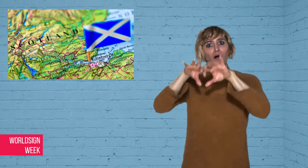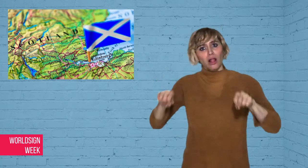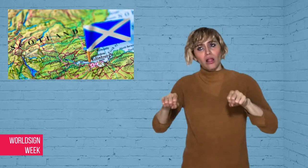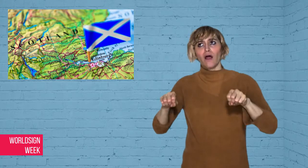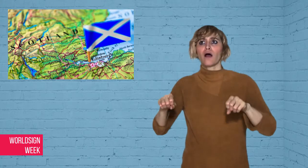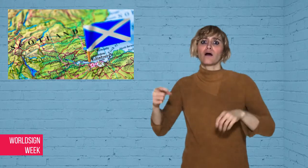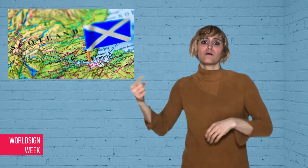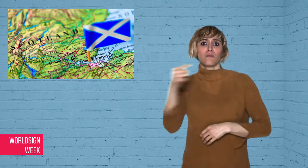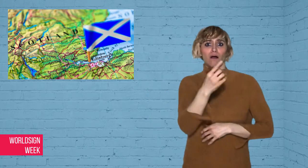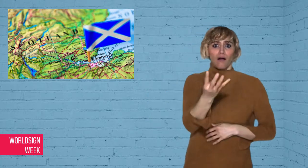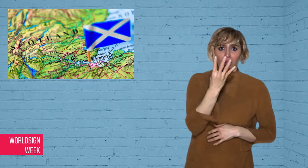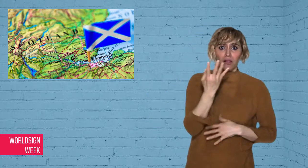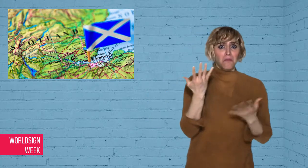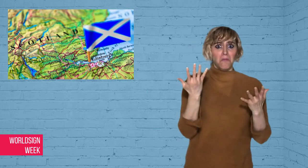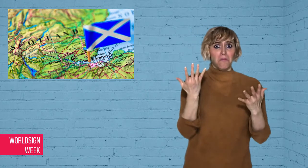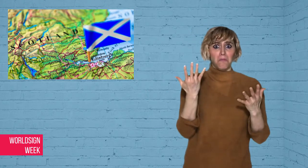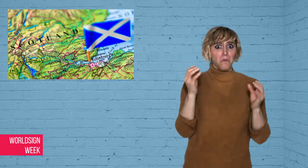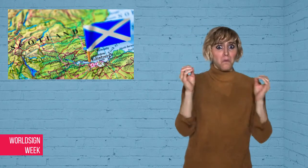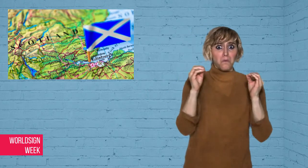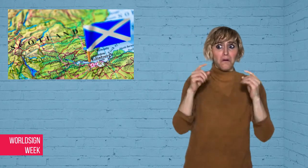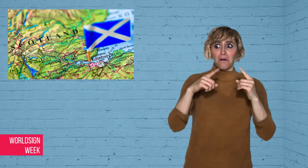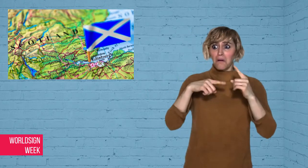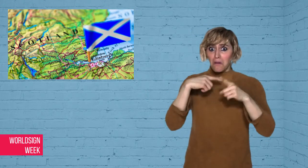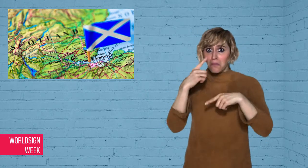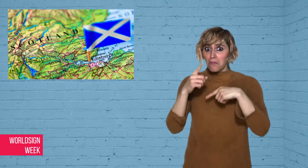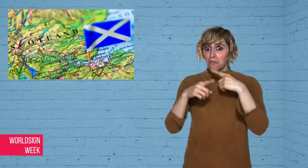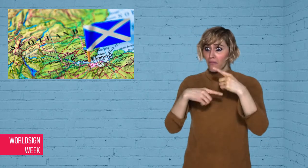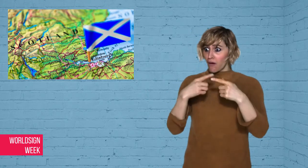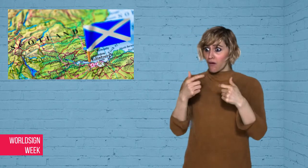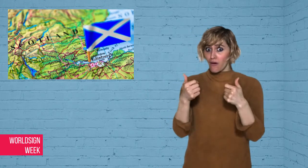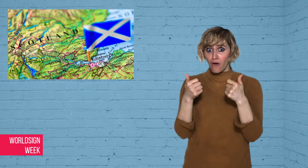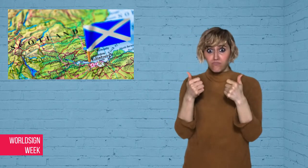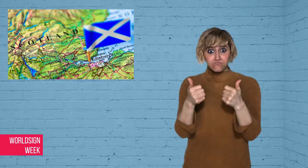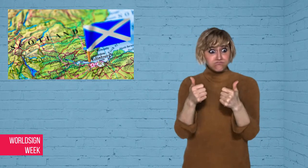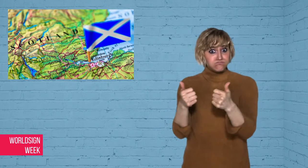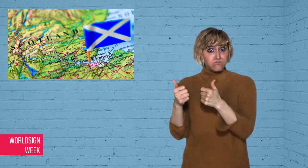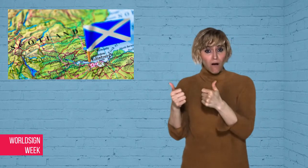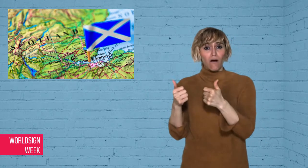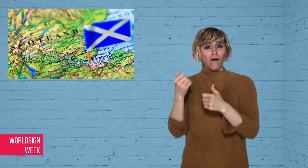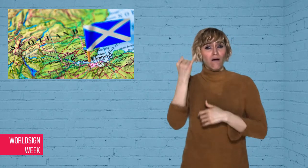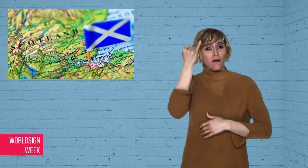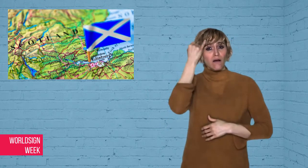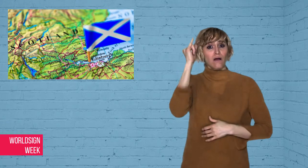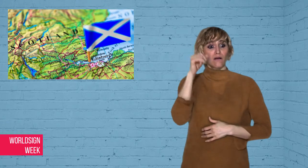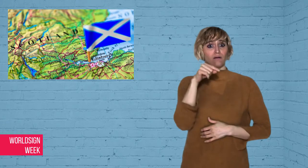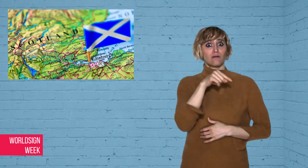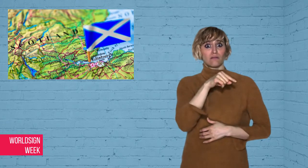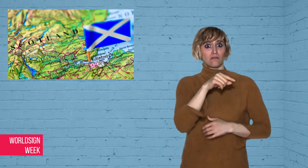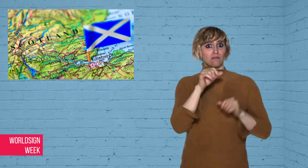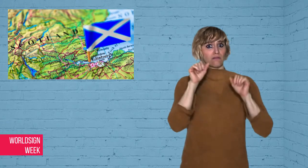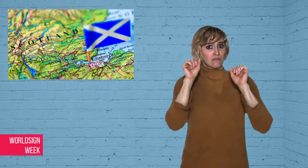prevented, the program could be